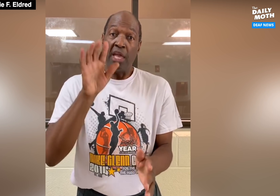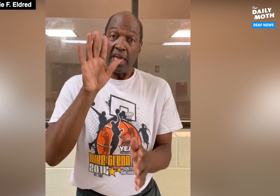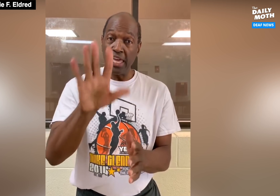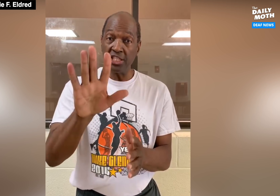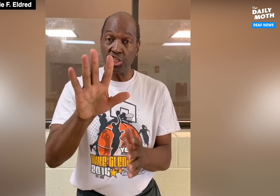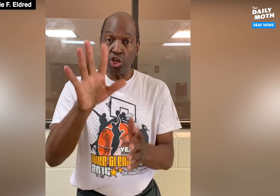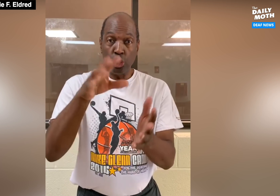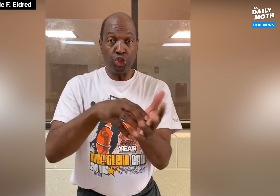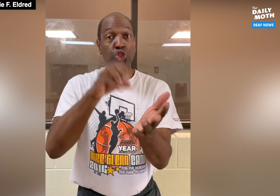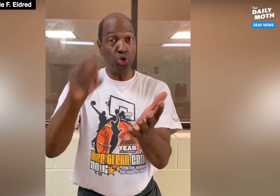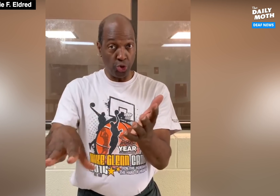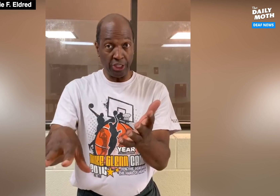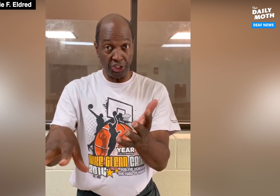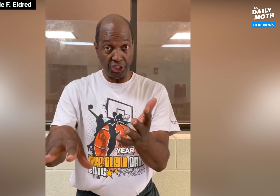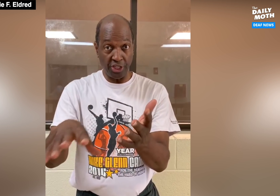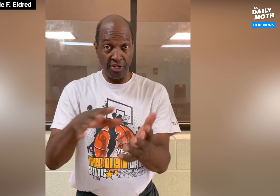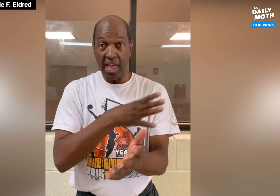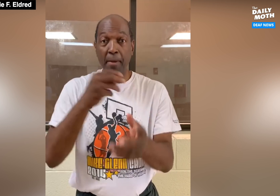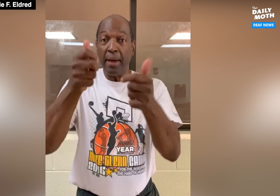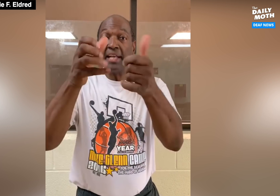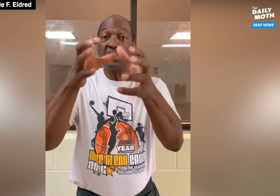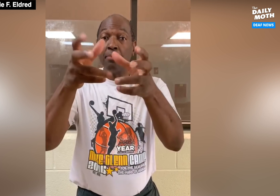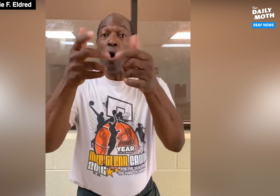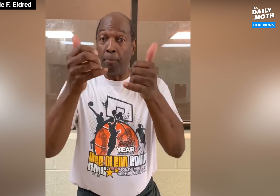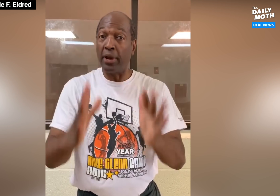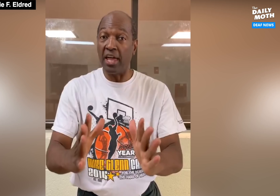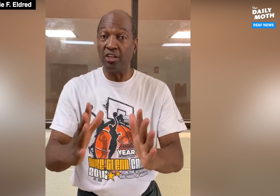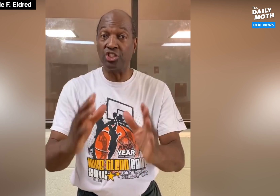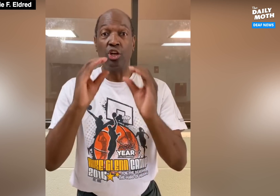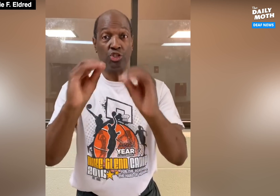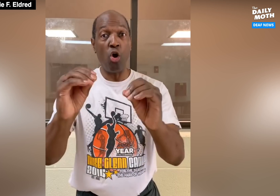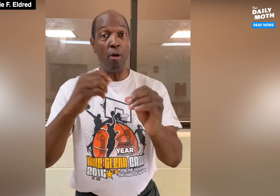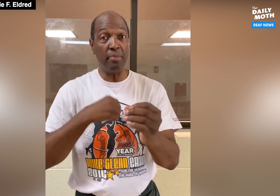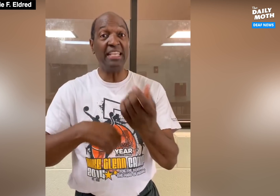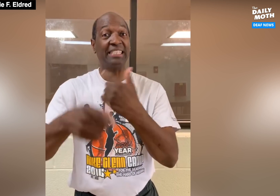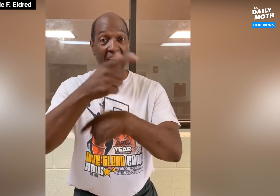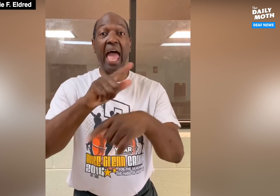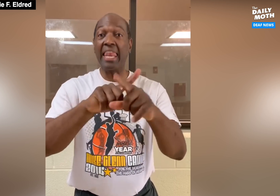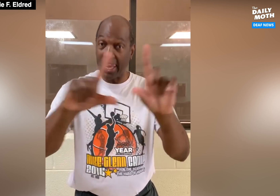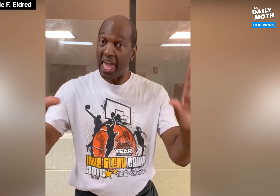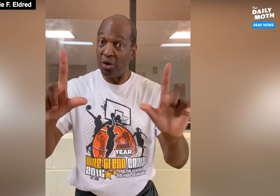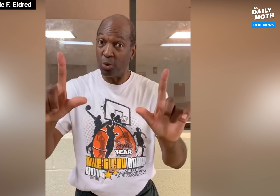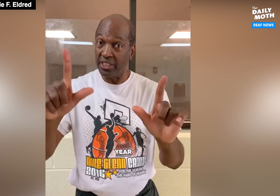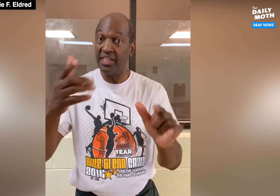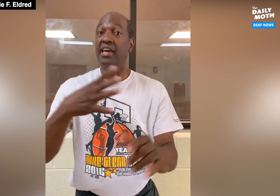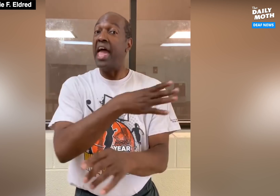His students and basketball players taught me sign language